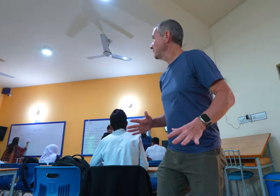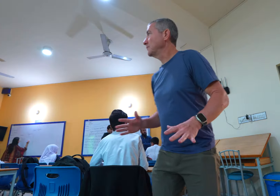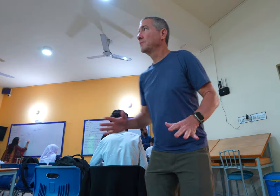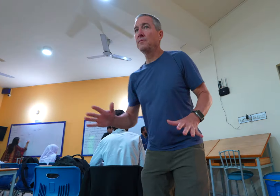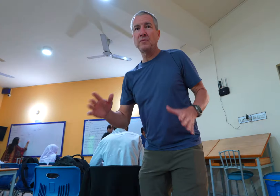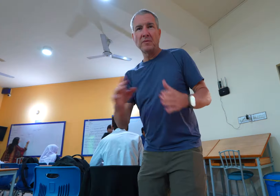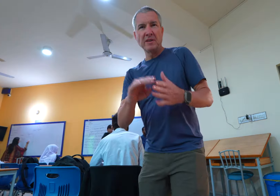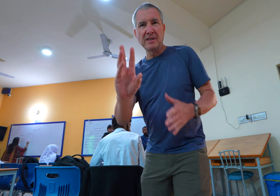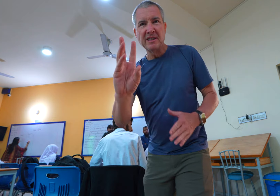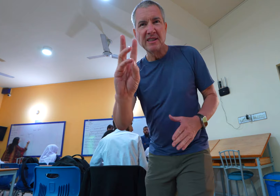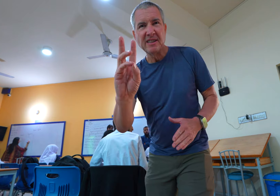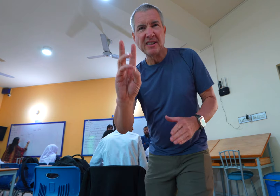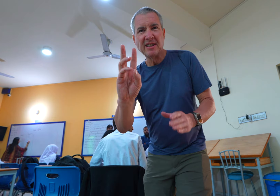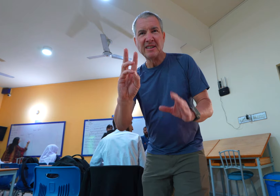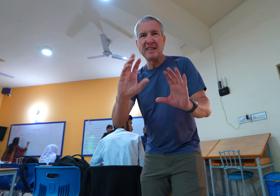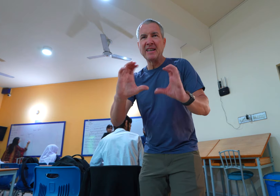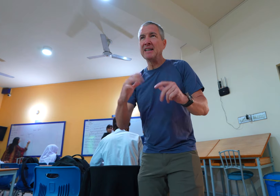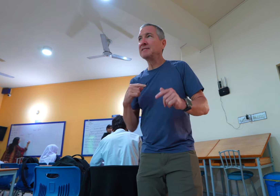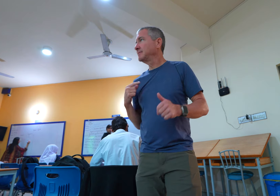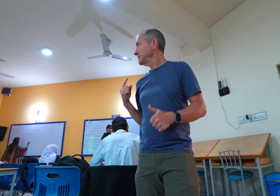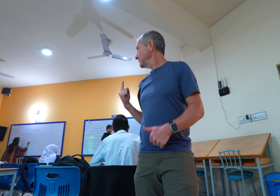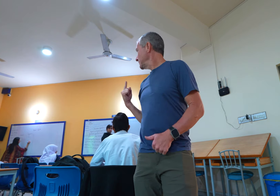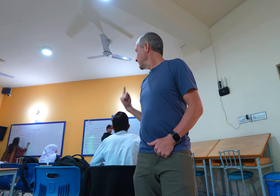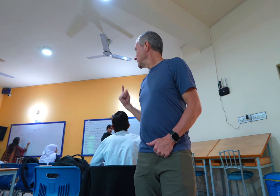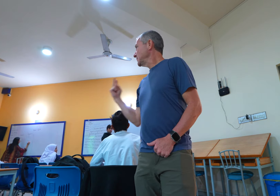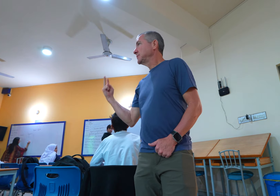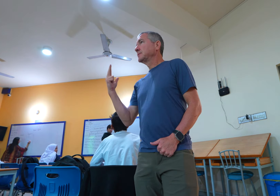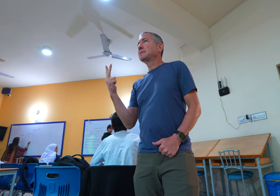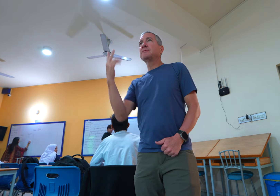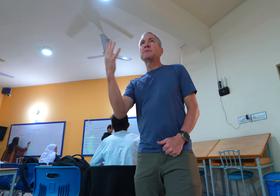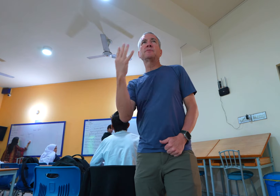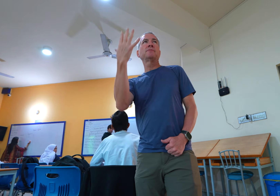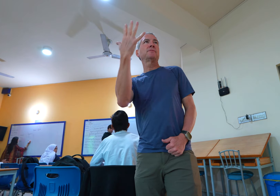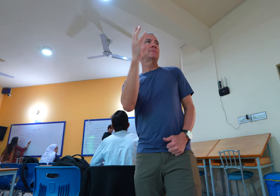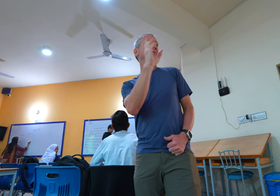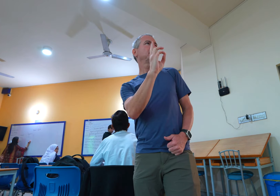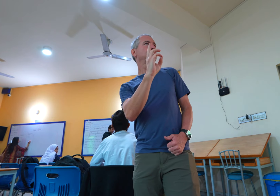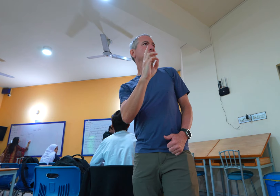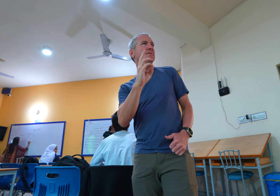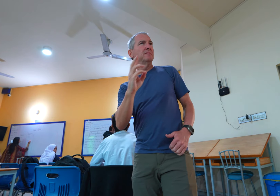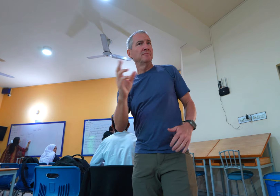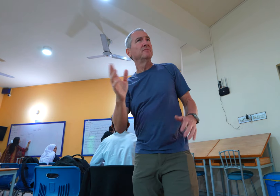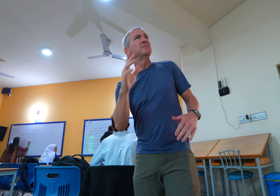There are six classes happening here.